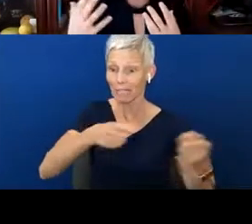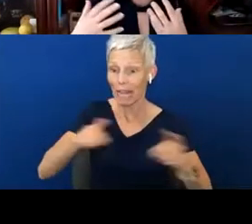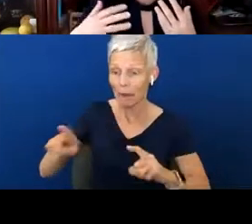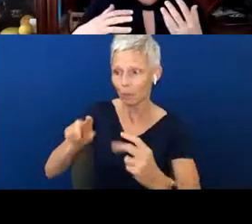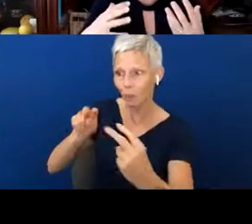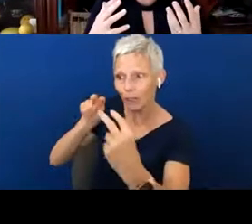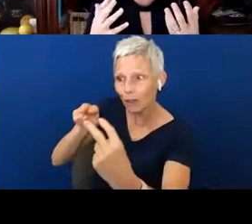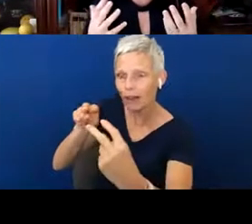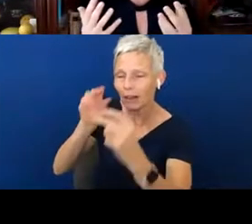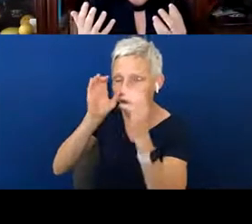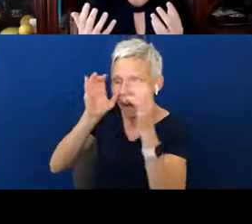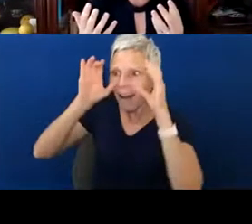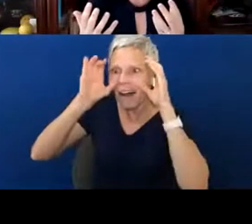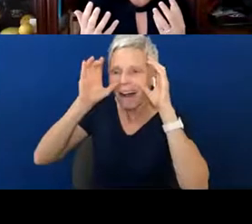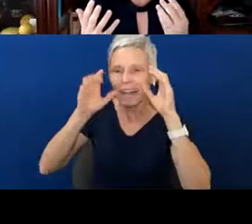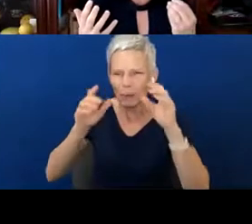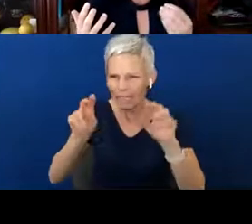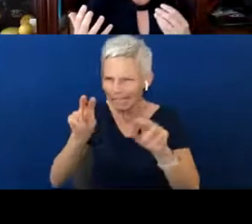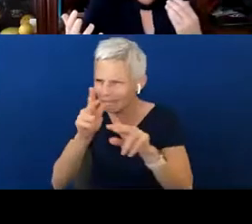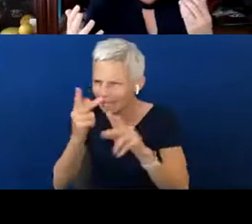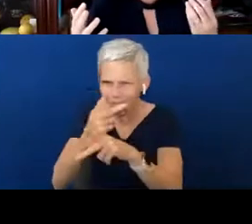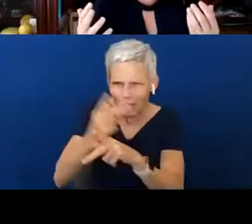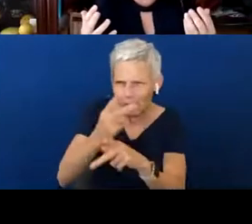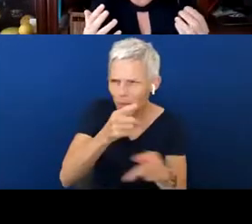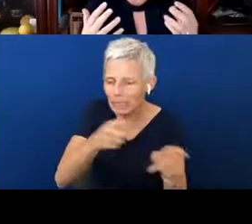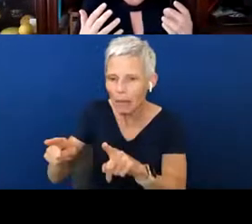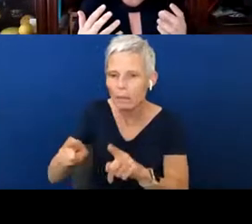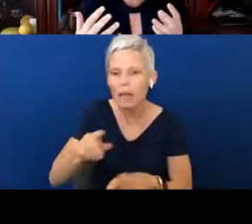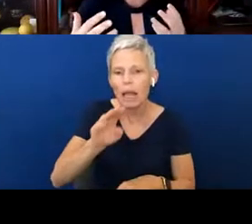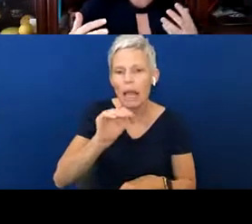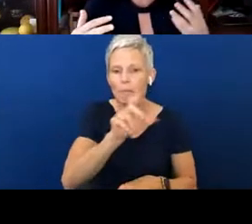He was kind of figuring out what was going on, and then Molly would start dancing. And so all